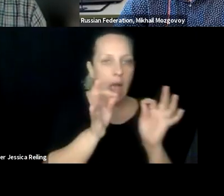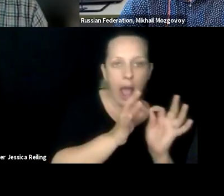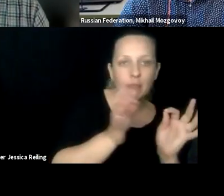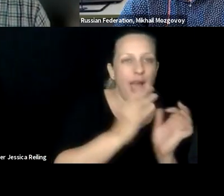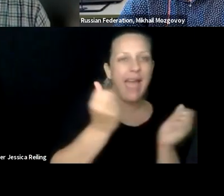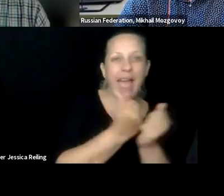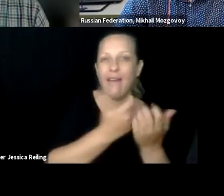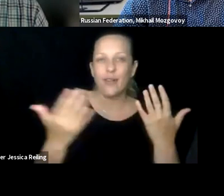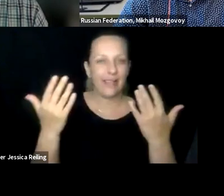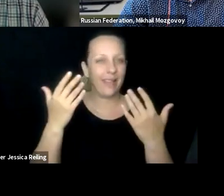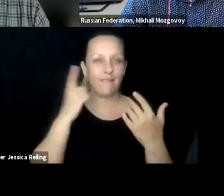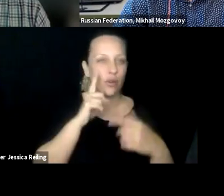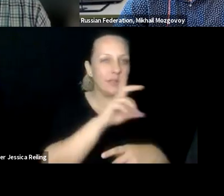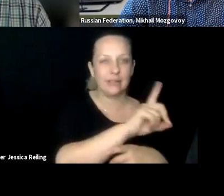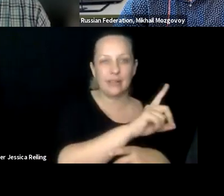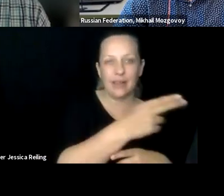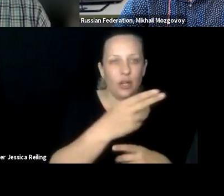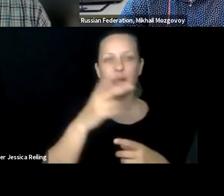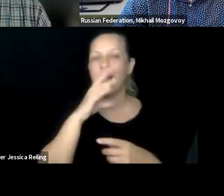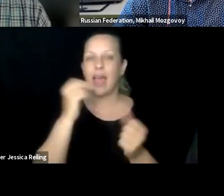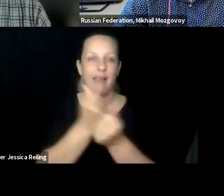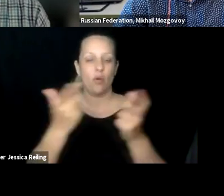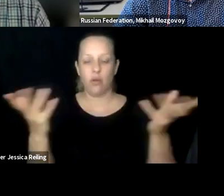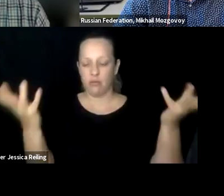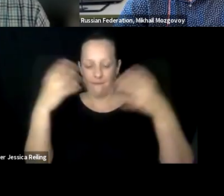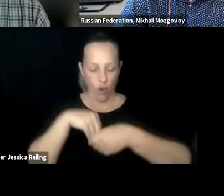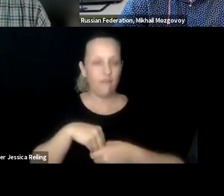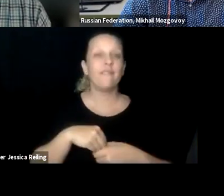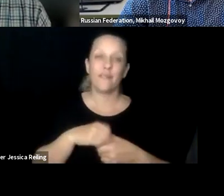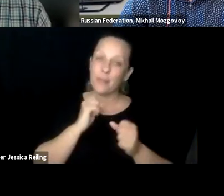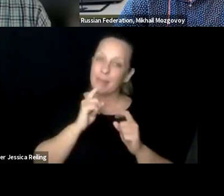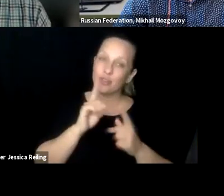is accessible to, for example, for screen readers, it